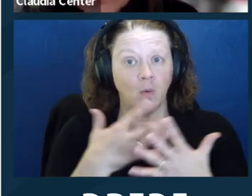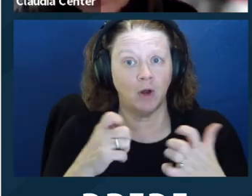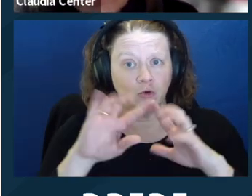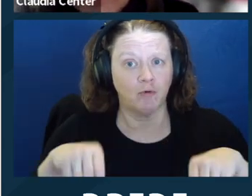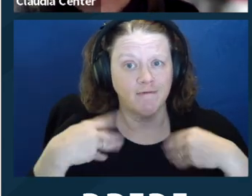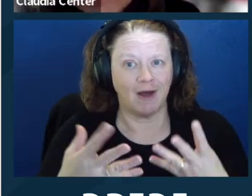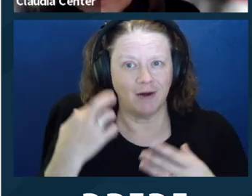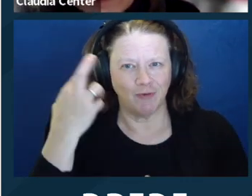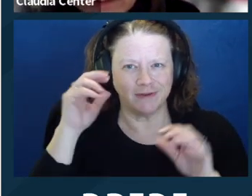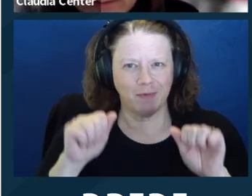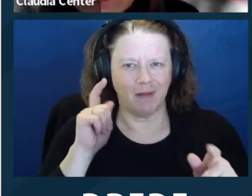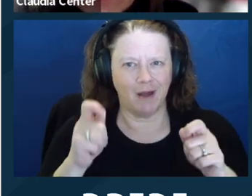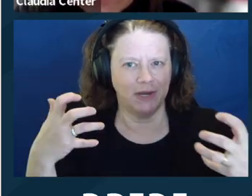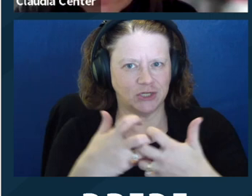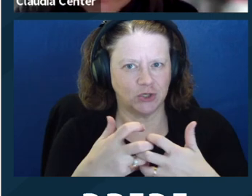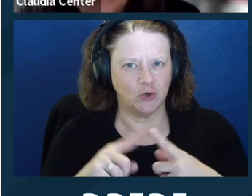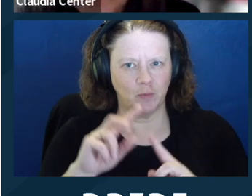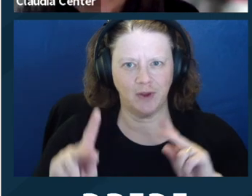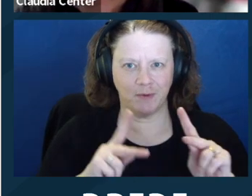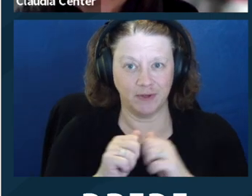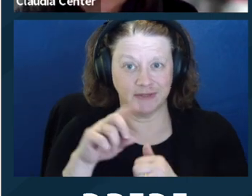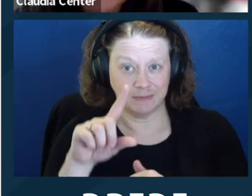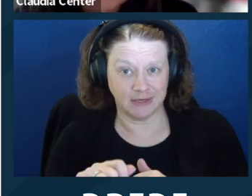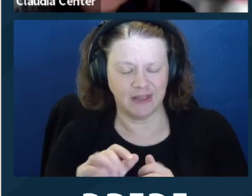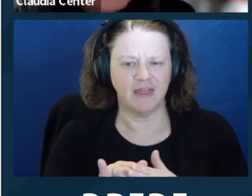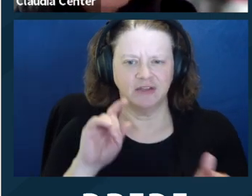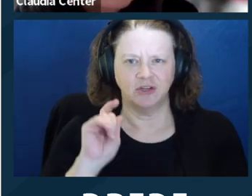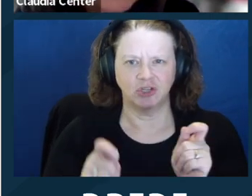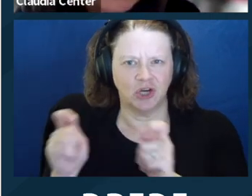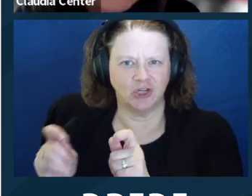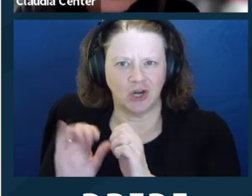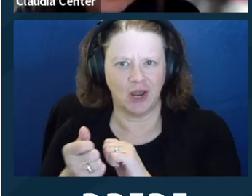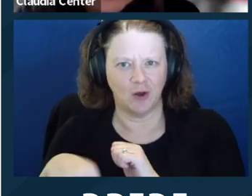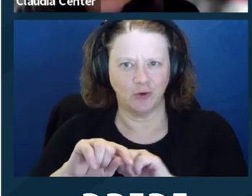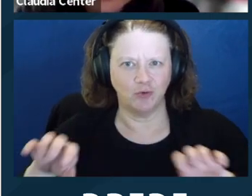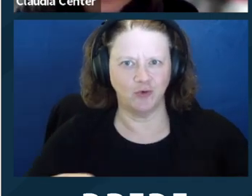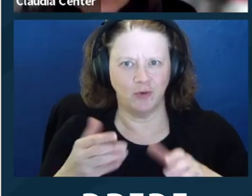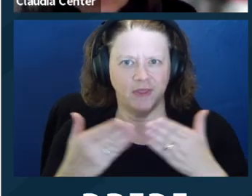person with a disability. Related is that we want to provide effective